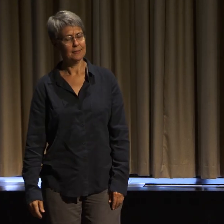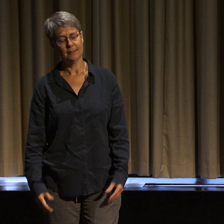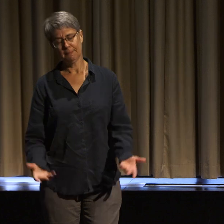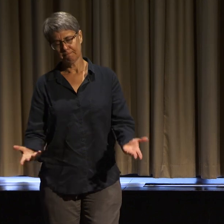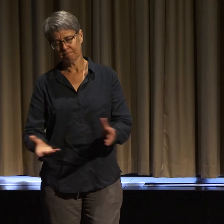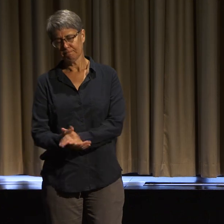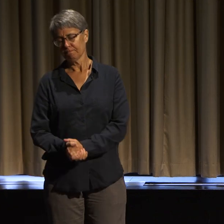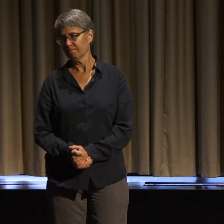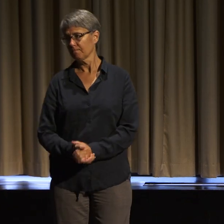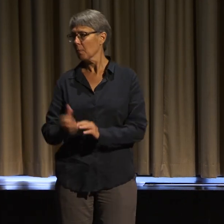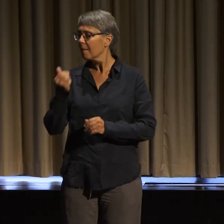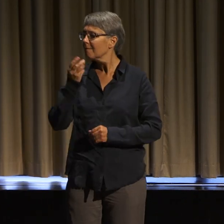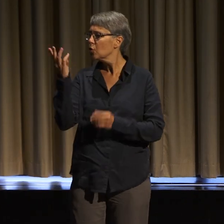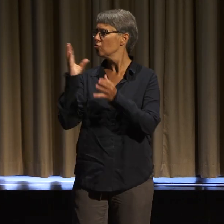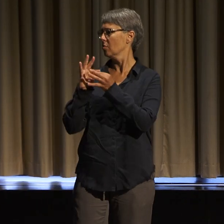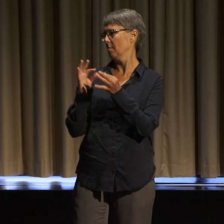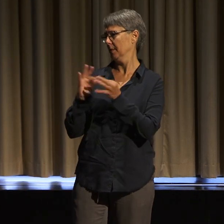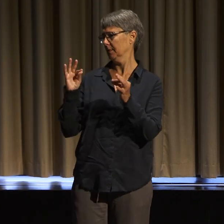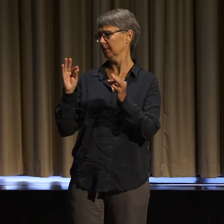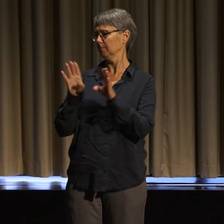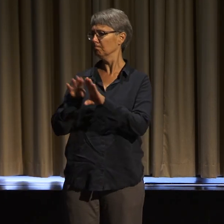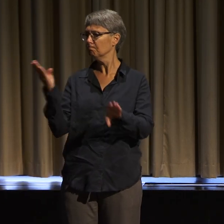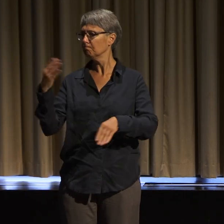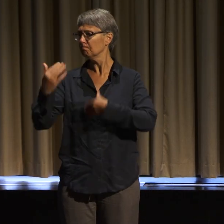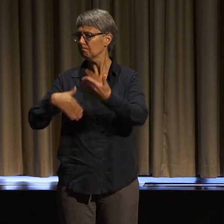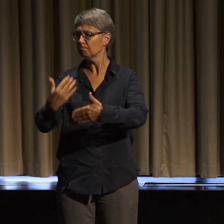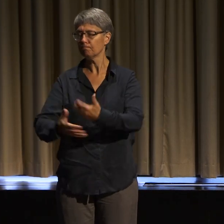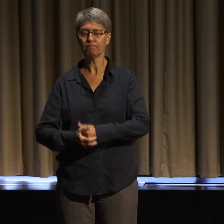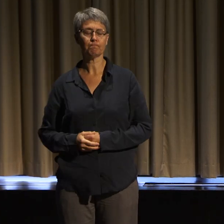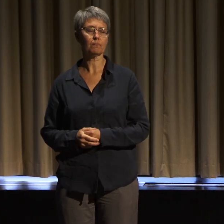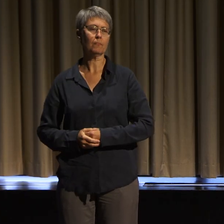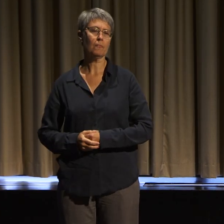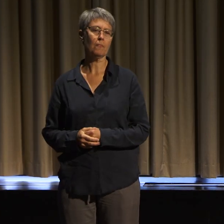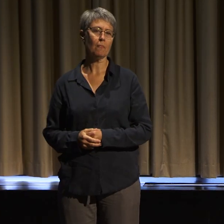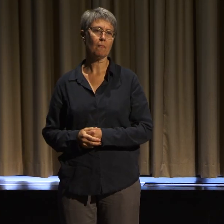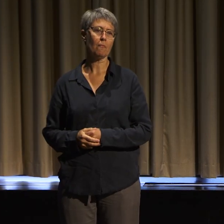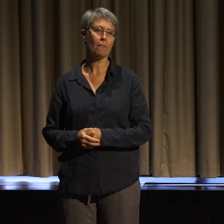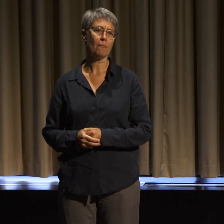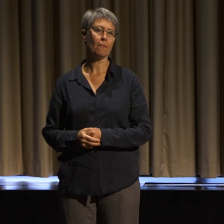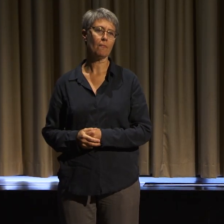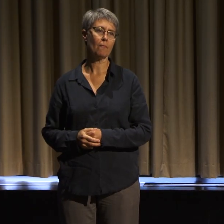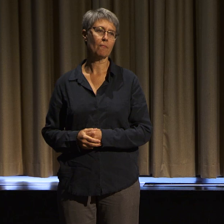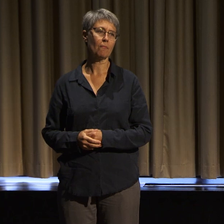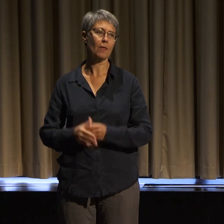first before I get started. So one thing is just to also say that I really want to thank you all so much for having me,